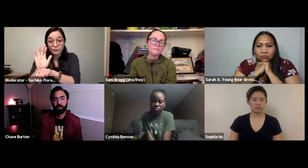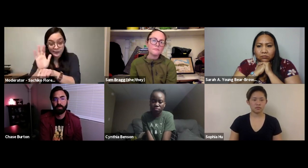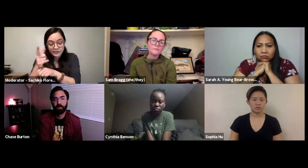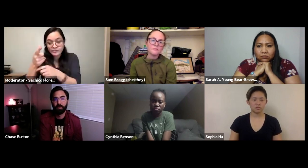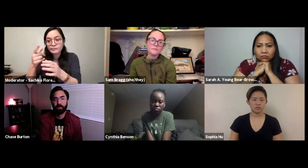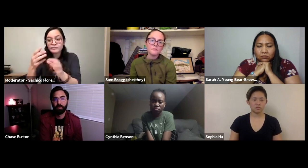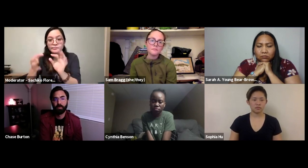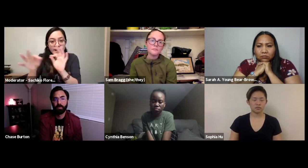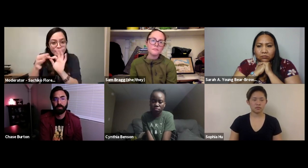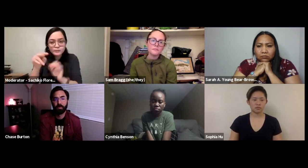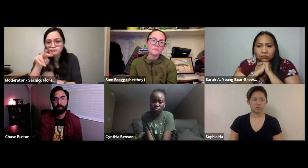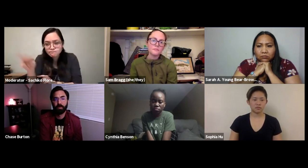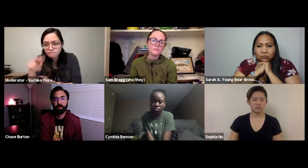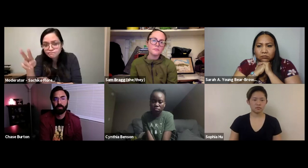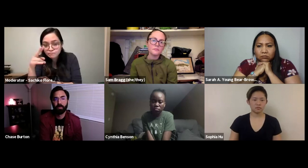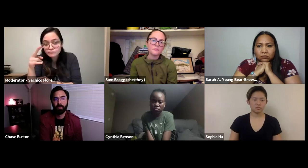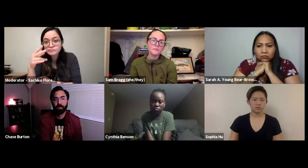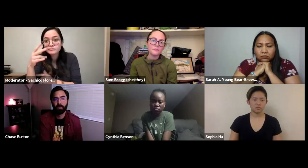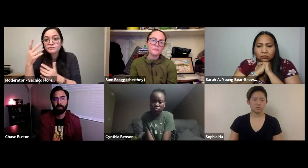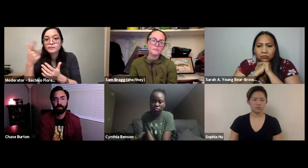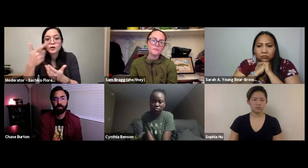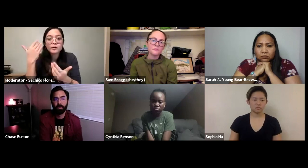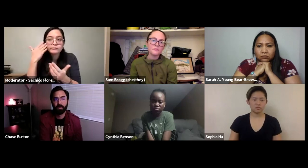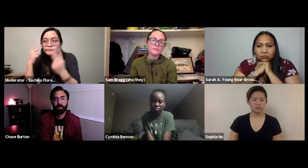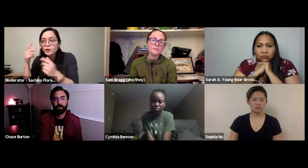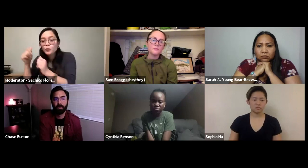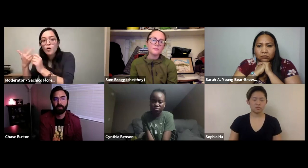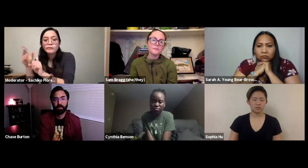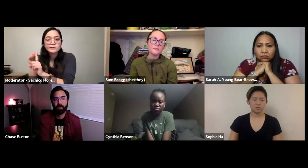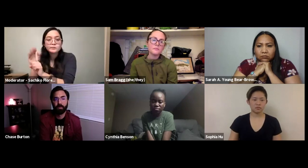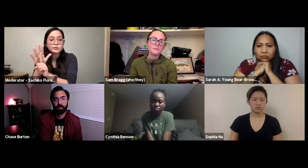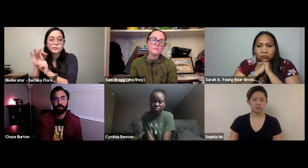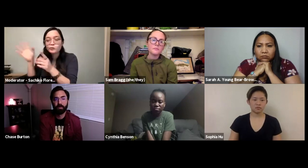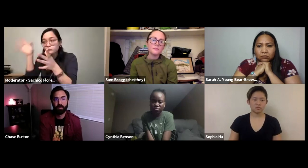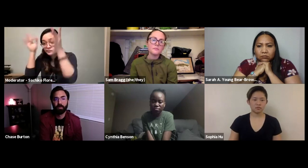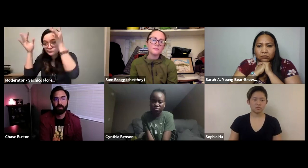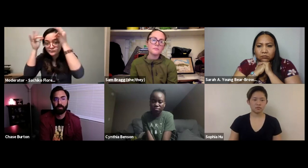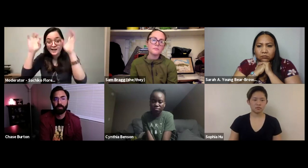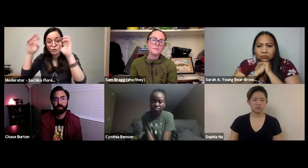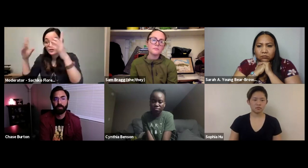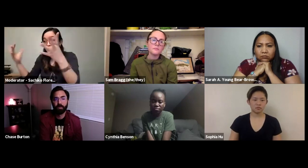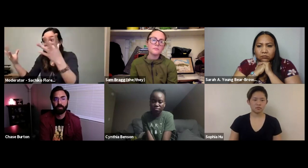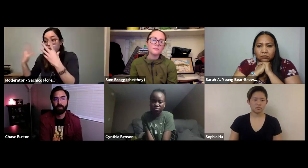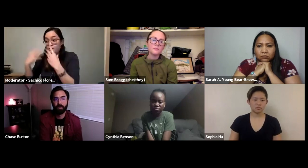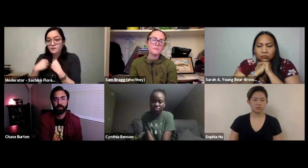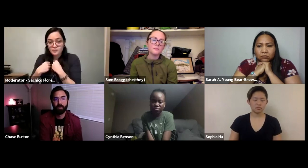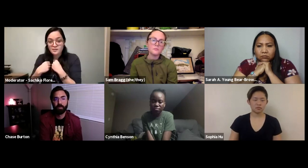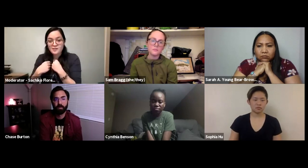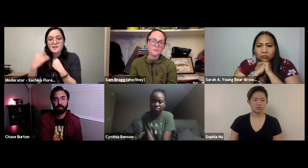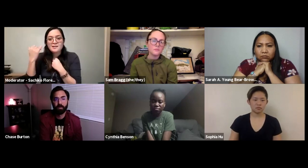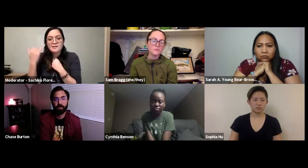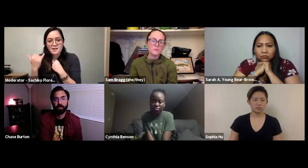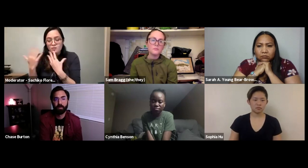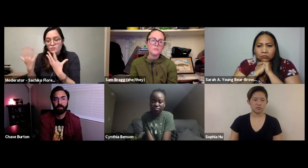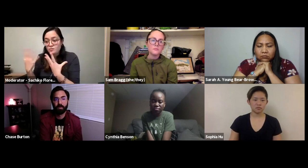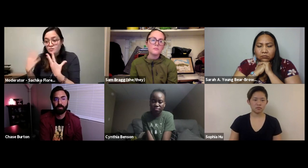So we've seen this movie, there was captioning and you know we've had some other background